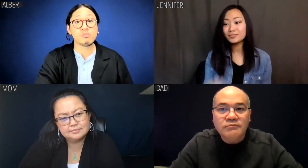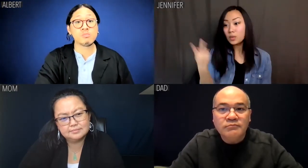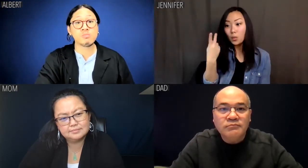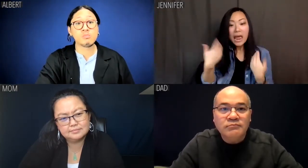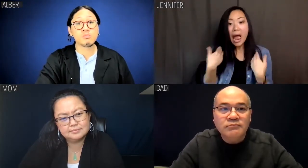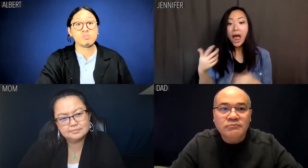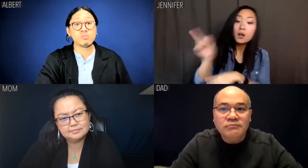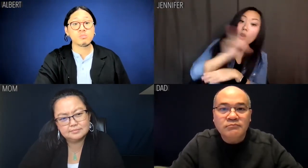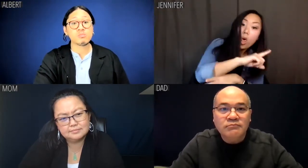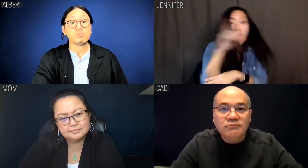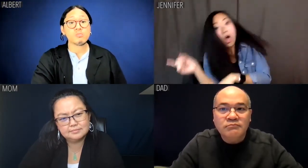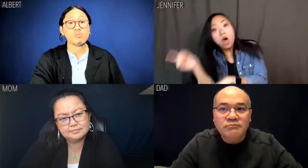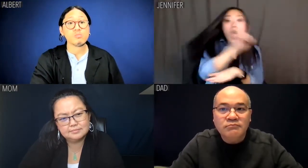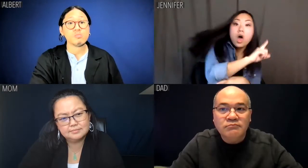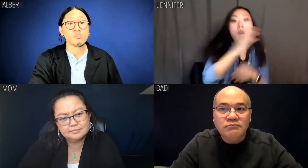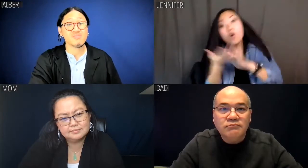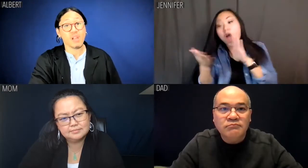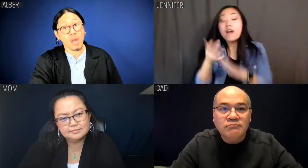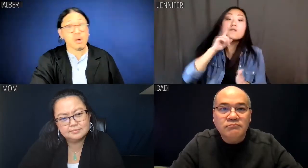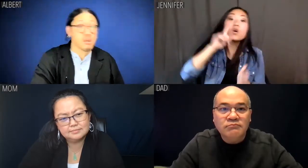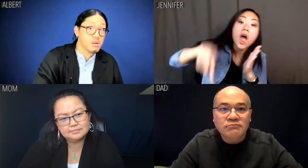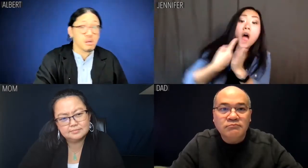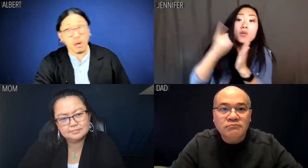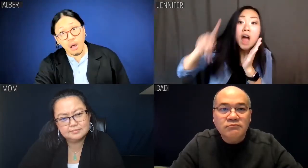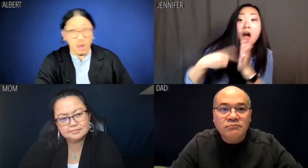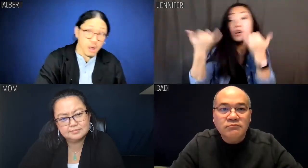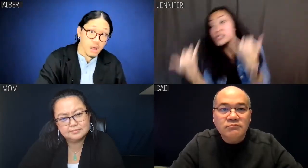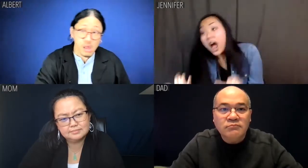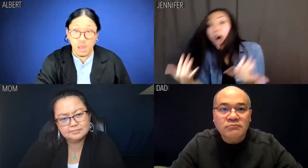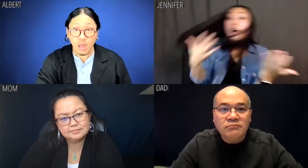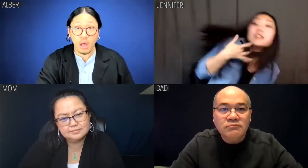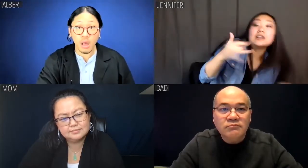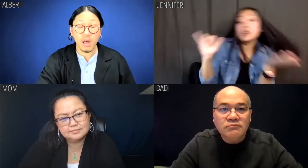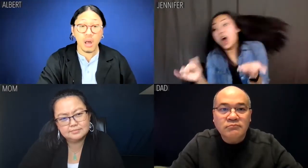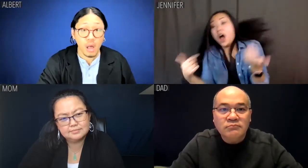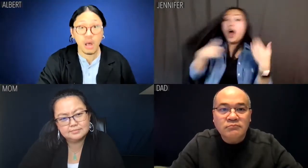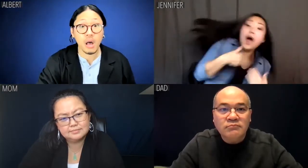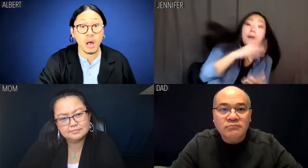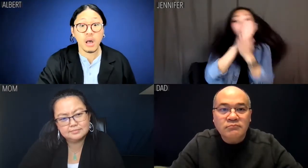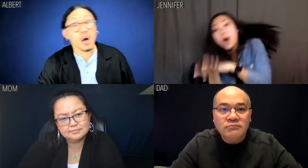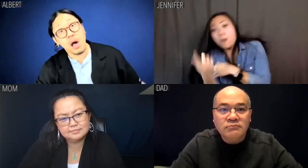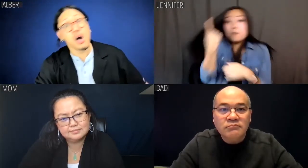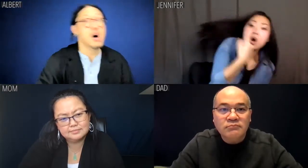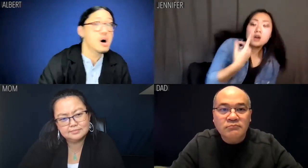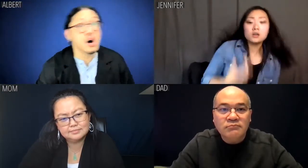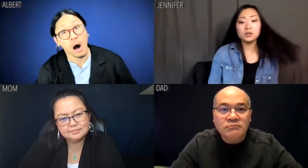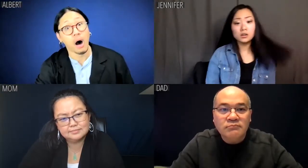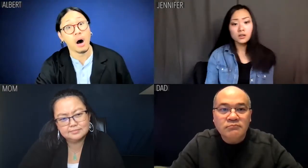We had the metronome running for hours, and now-I-have-be-come one.